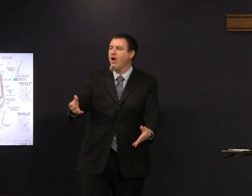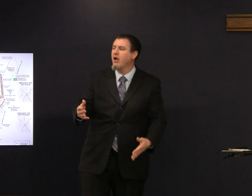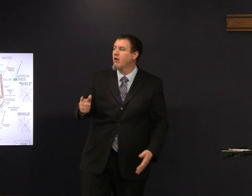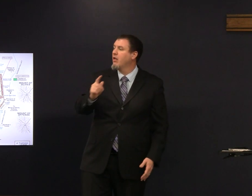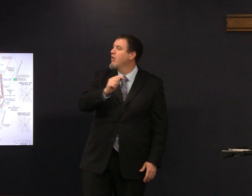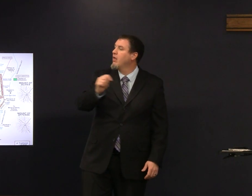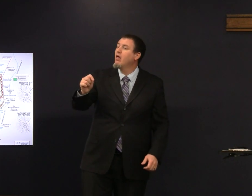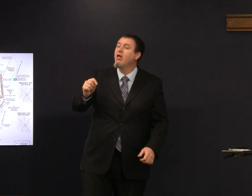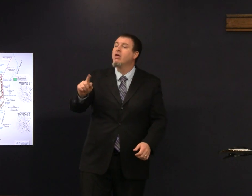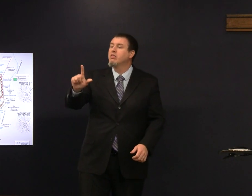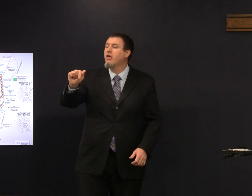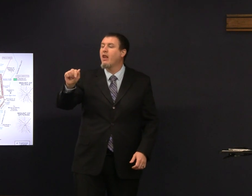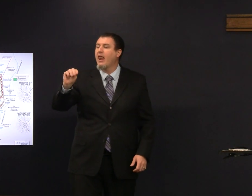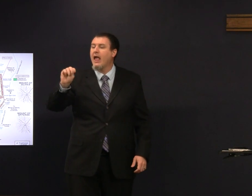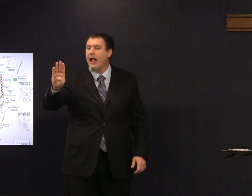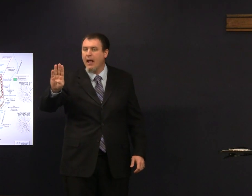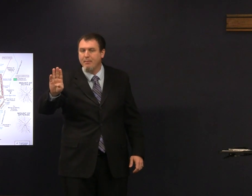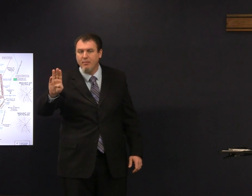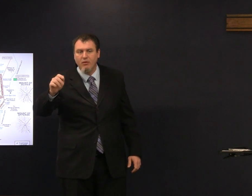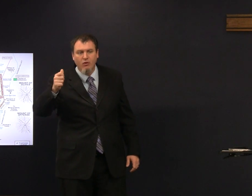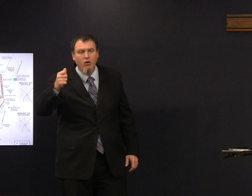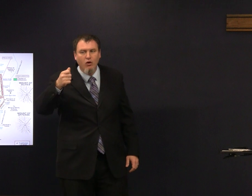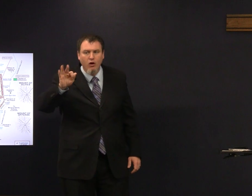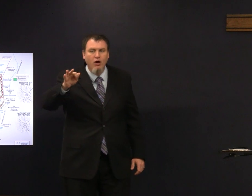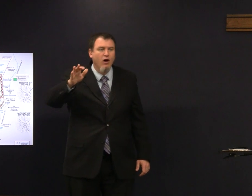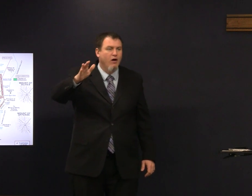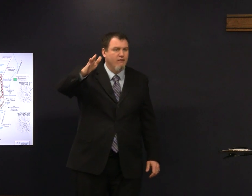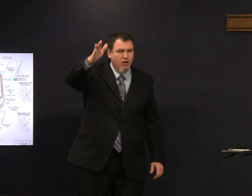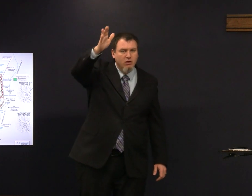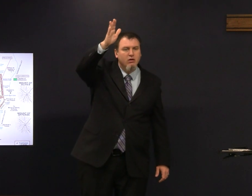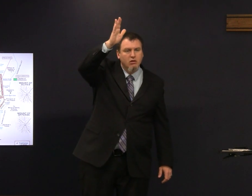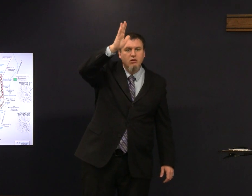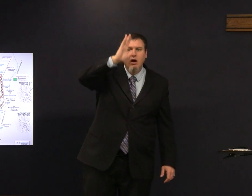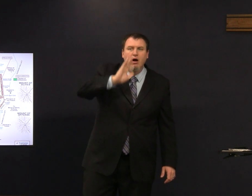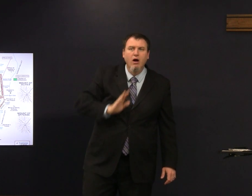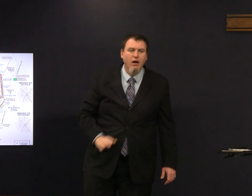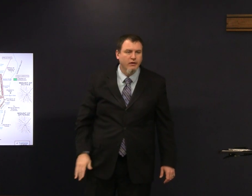God provided the ram but in the future he would provide the Lamb of God